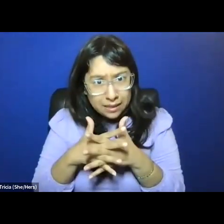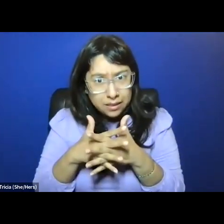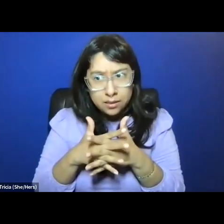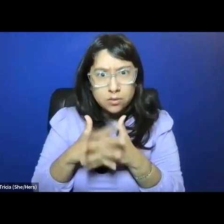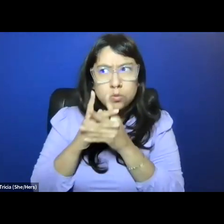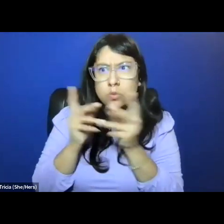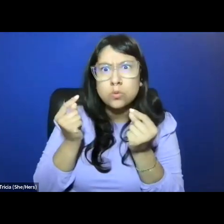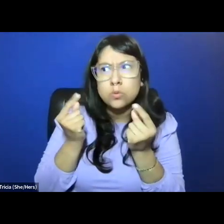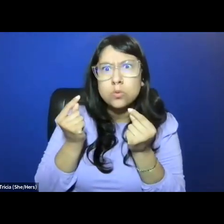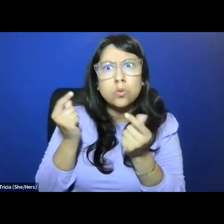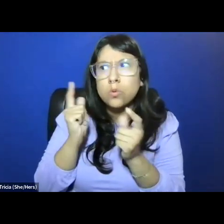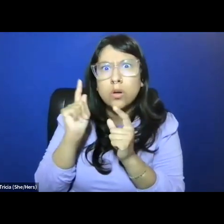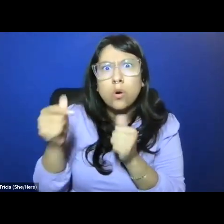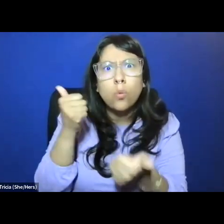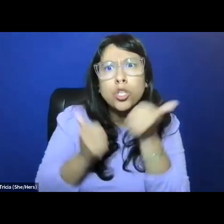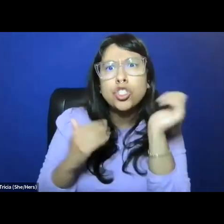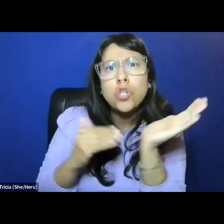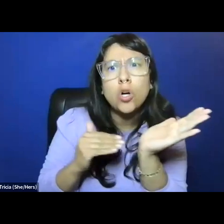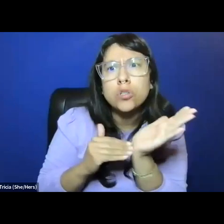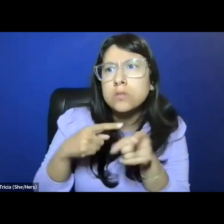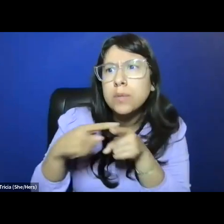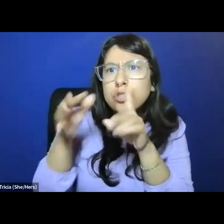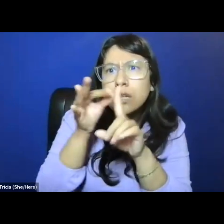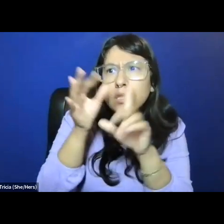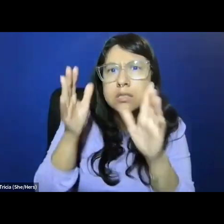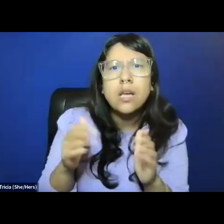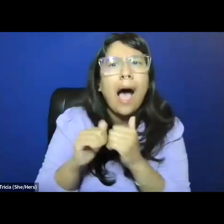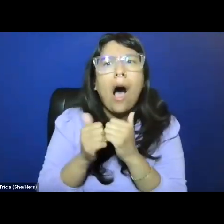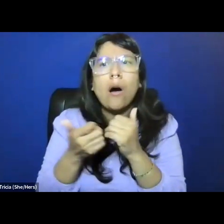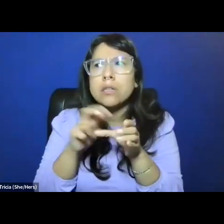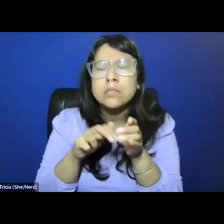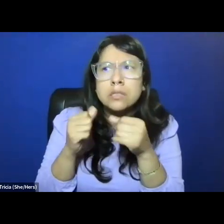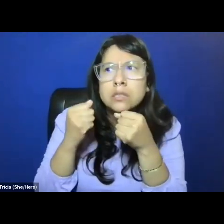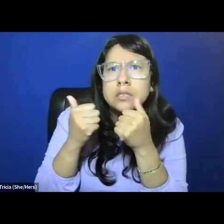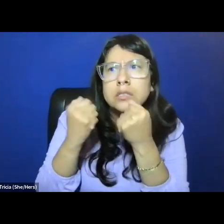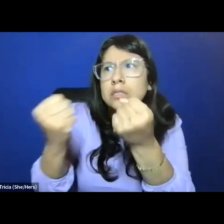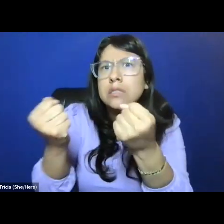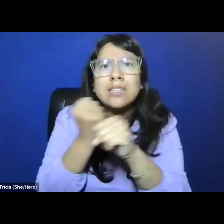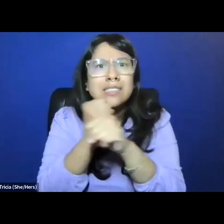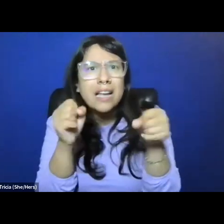Where do you go? Which provider? How do you travel? What's the safest route?